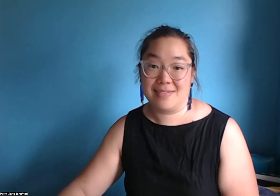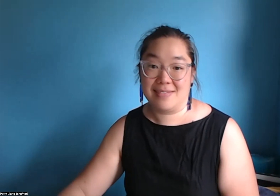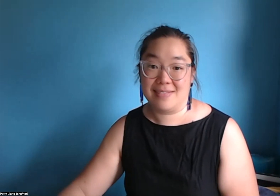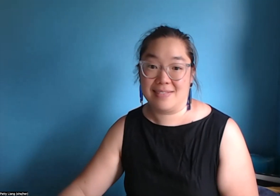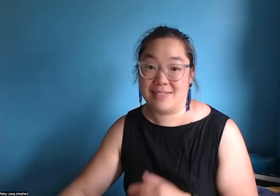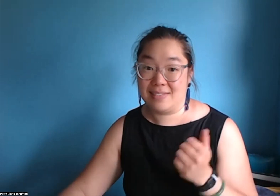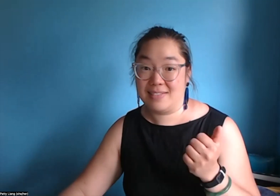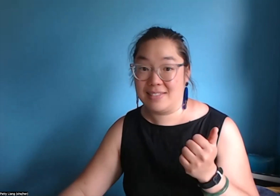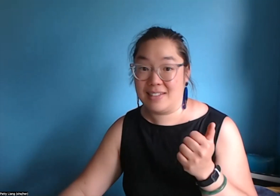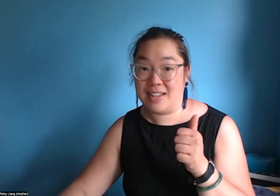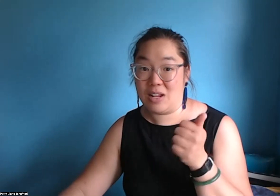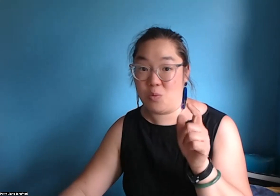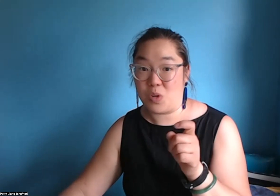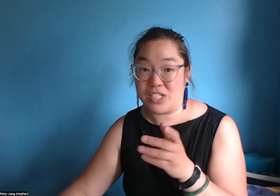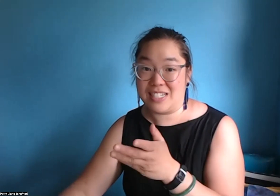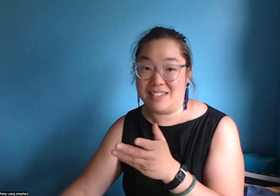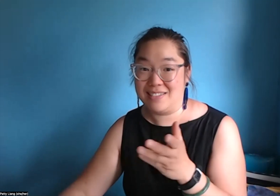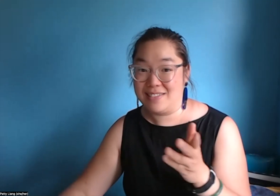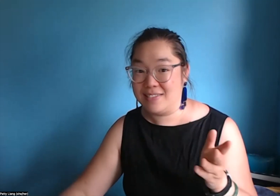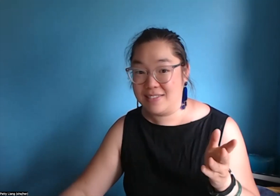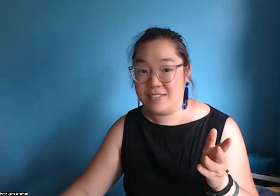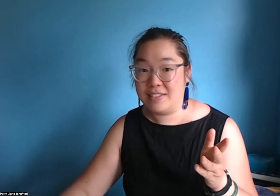there are many different opportunities with us . Any other questions.